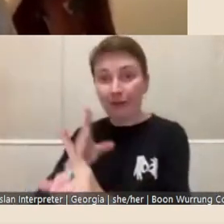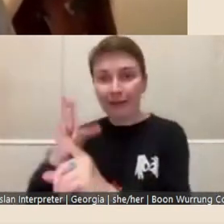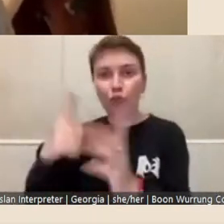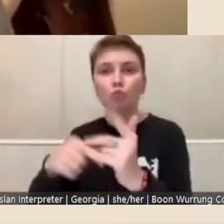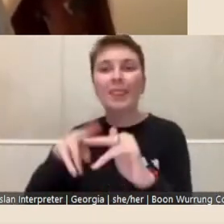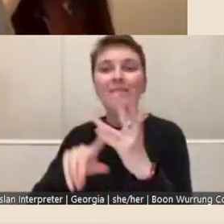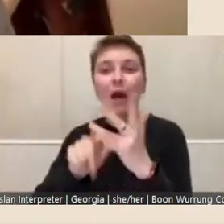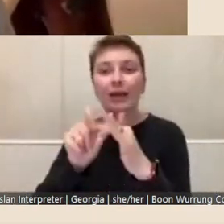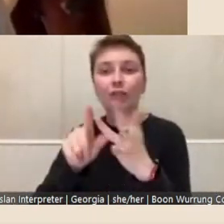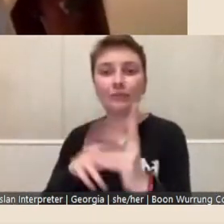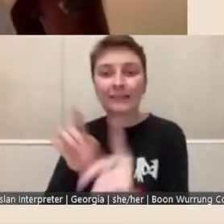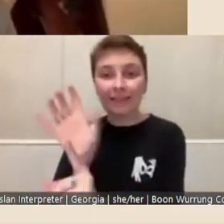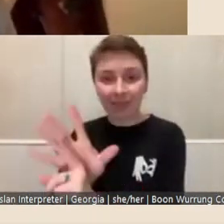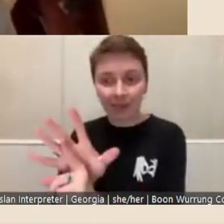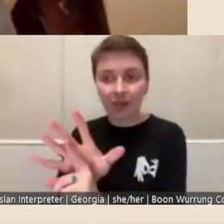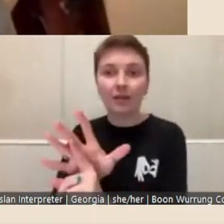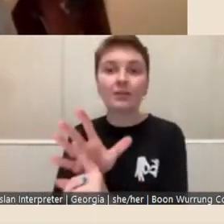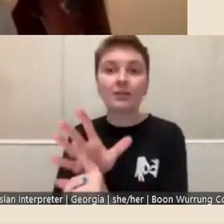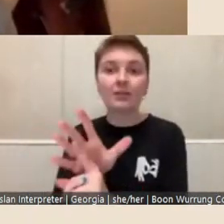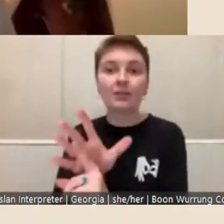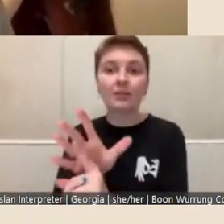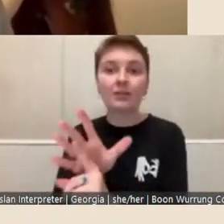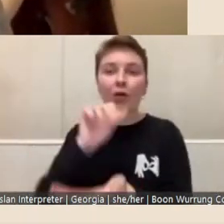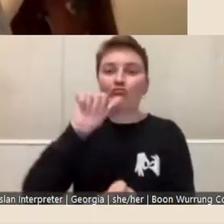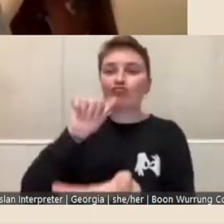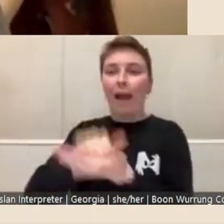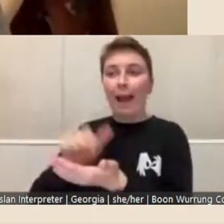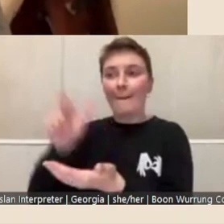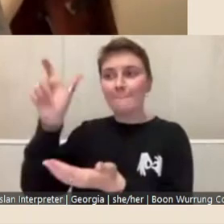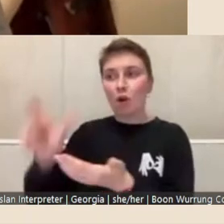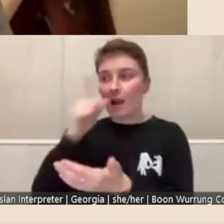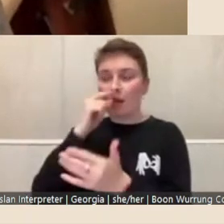the right expertise can come together to assess that particular fellowship.